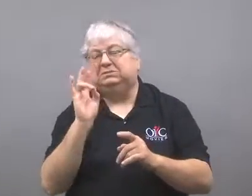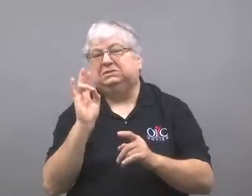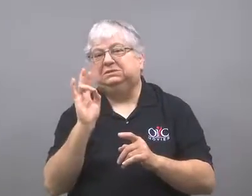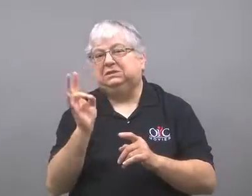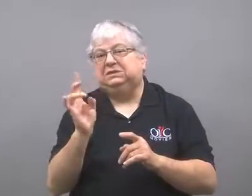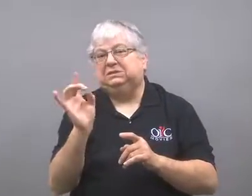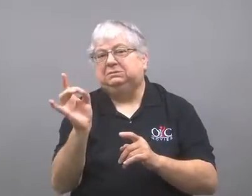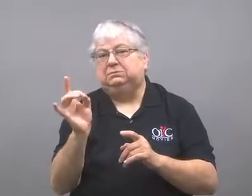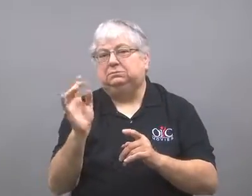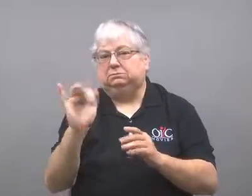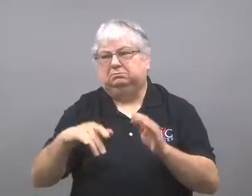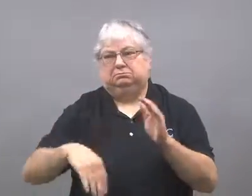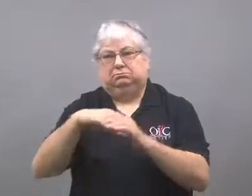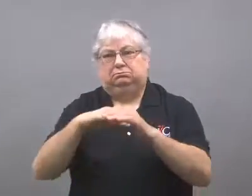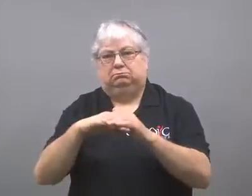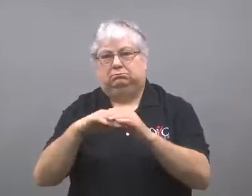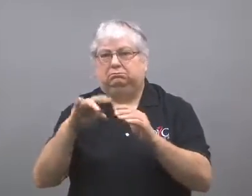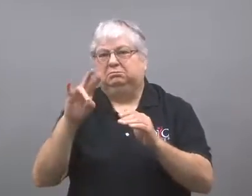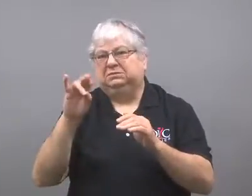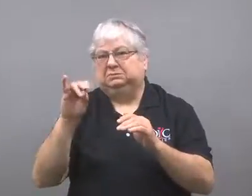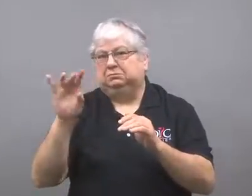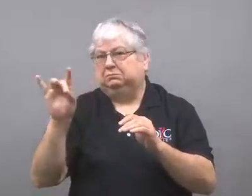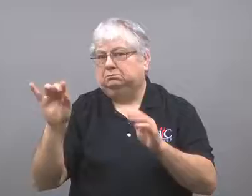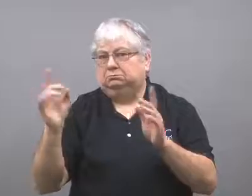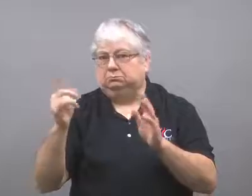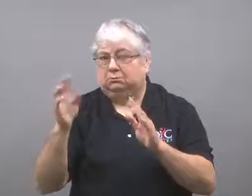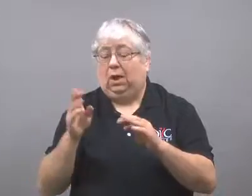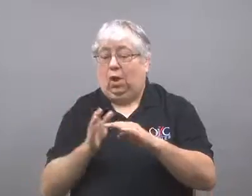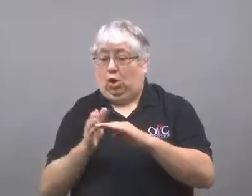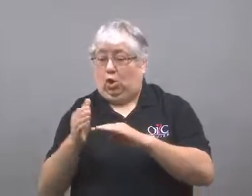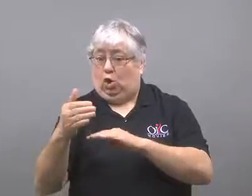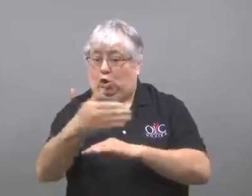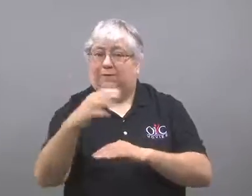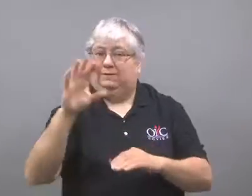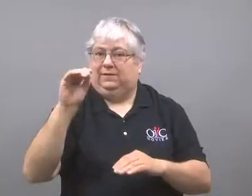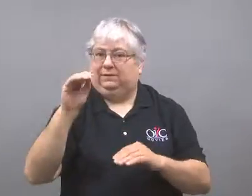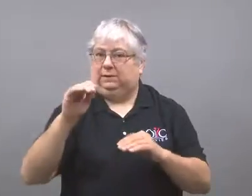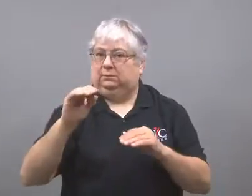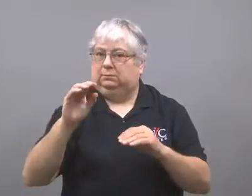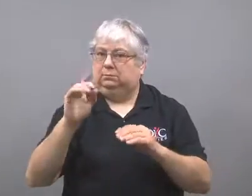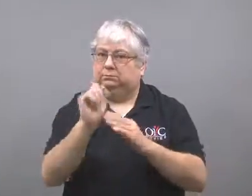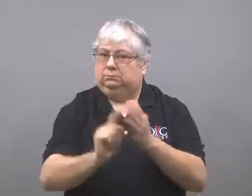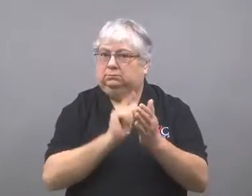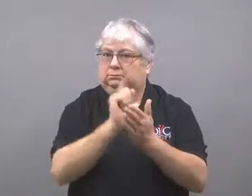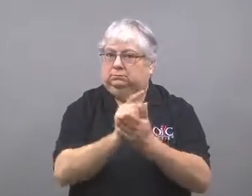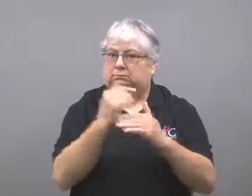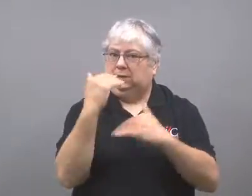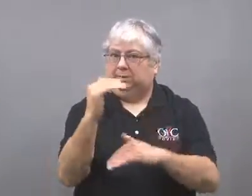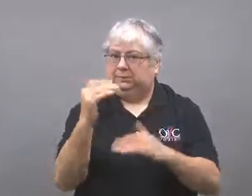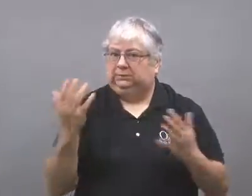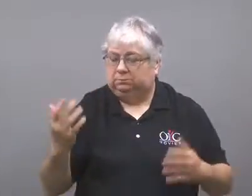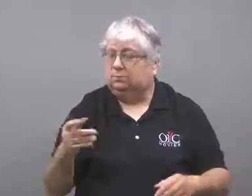a speed limit of 70 or 80 miles an hour. The curve has a 50 mile an hour speed limit.